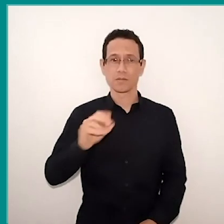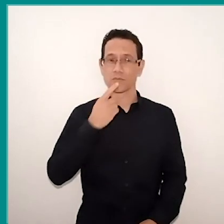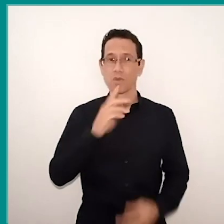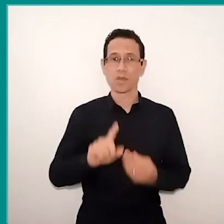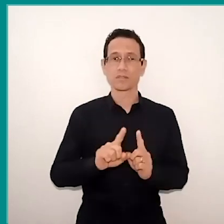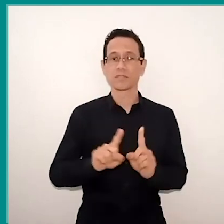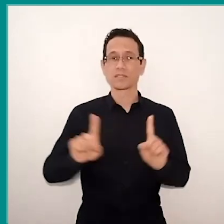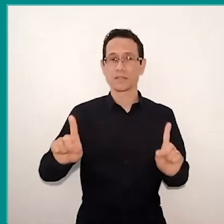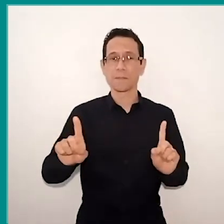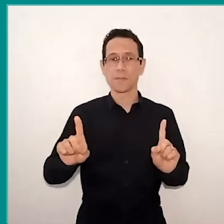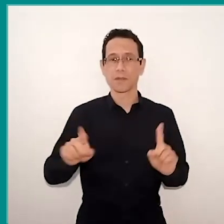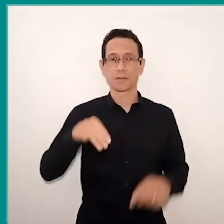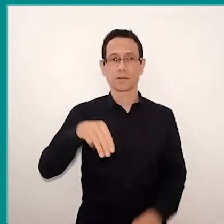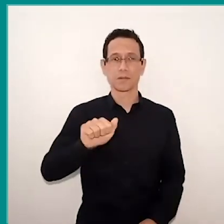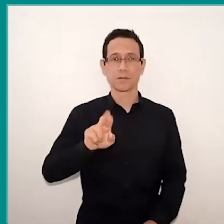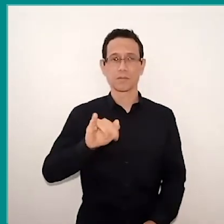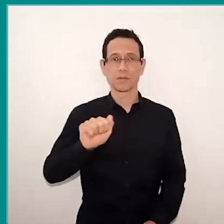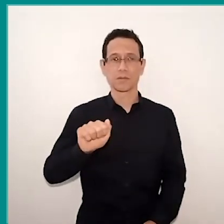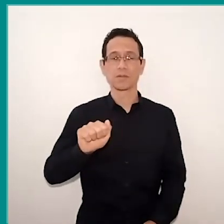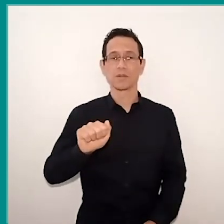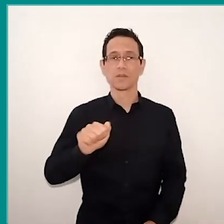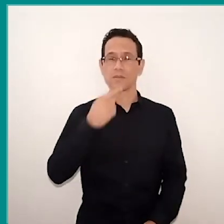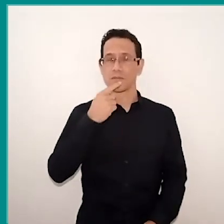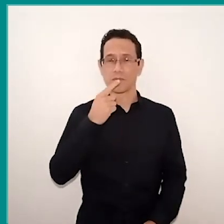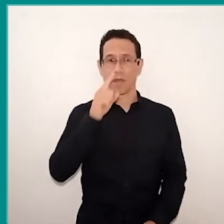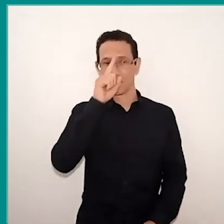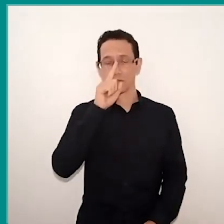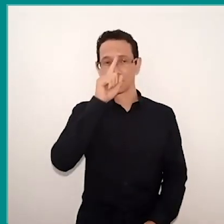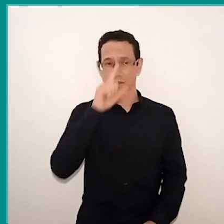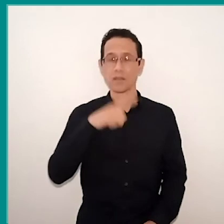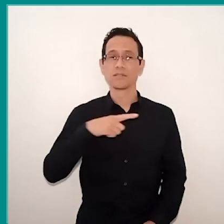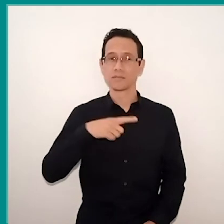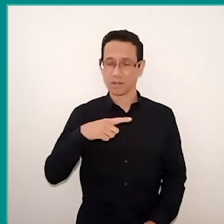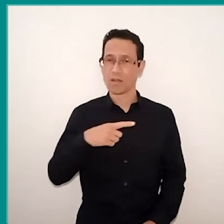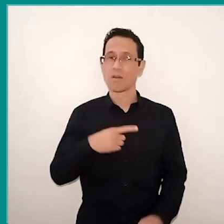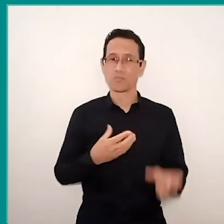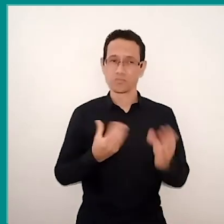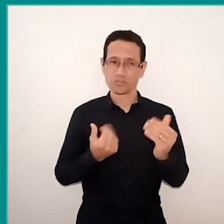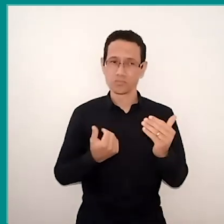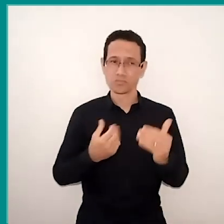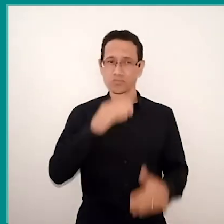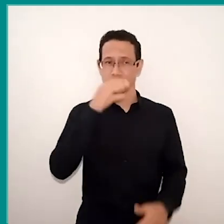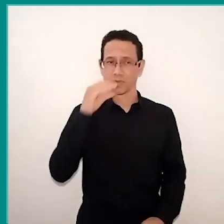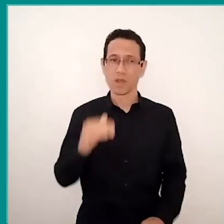Maria Augusta is talking of the huge risks, mainly of young people and adults regards to suicide.